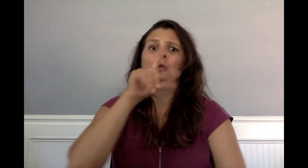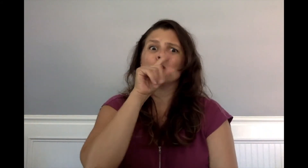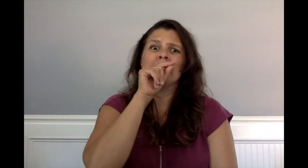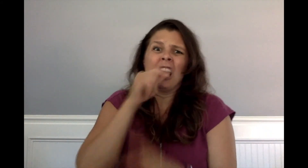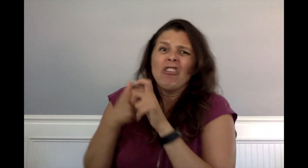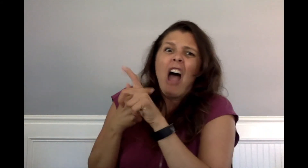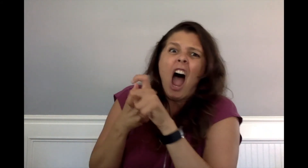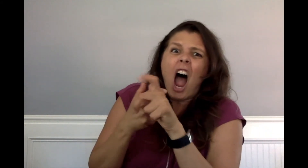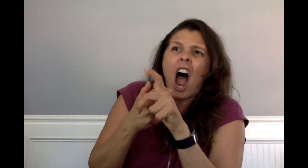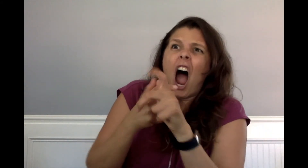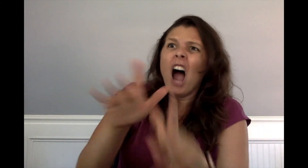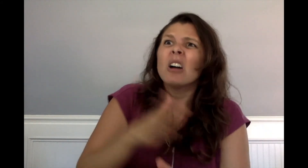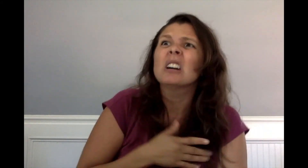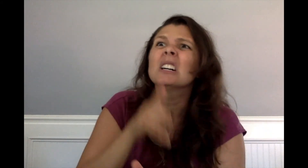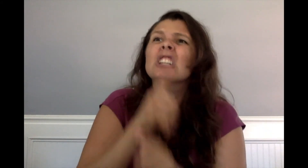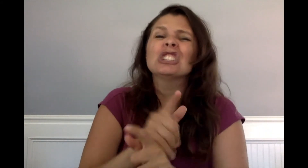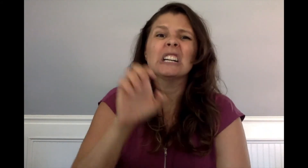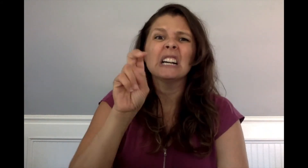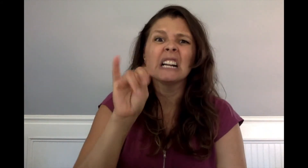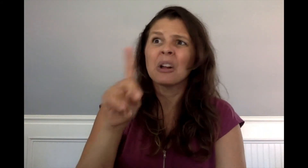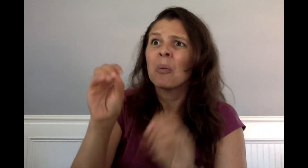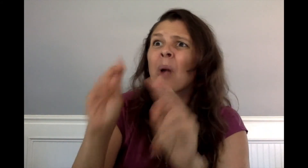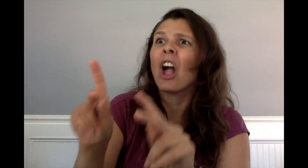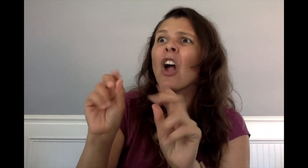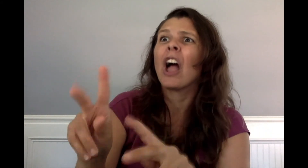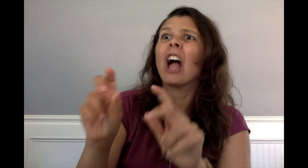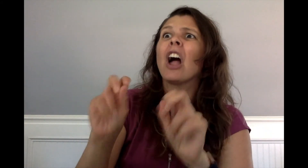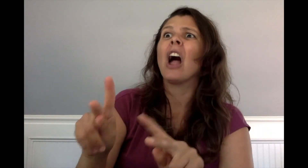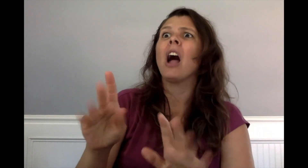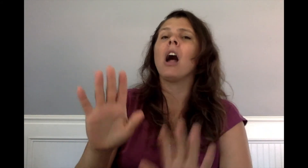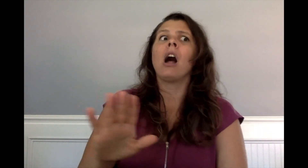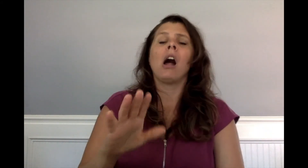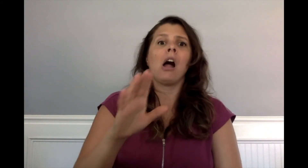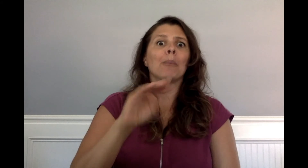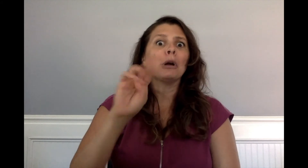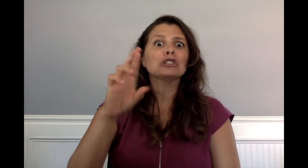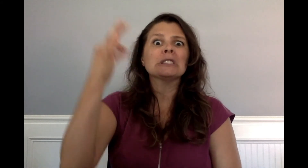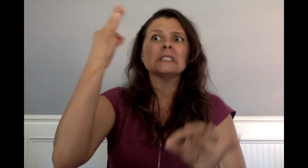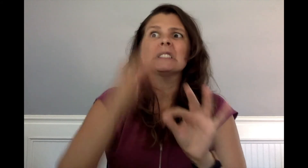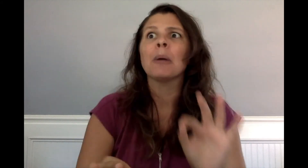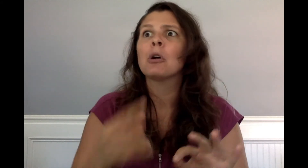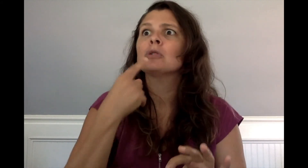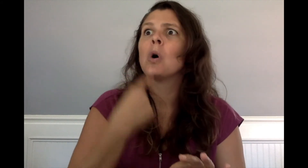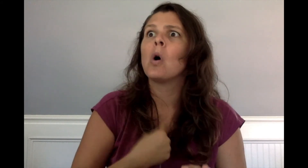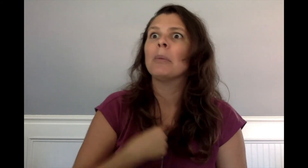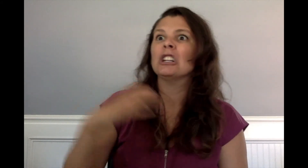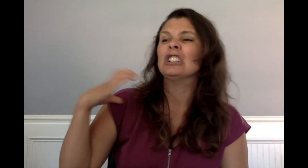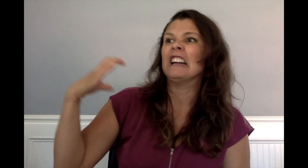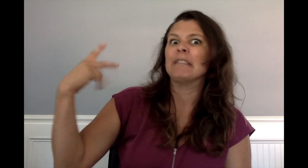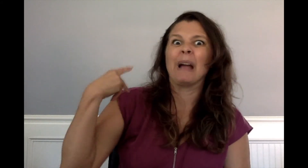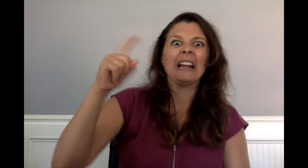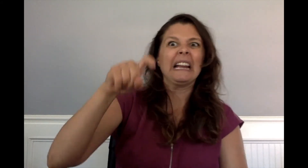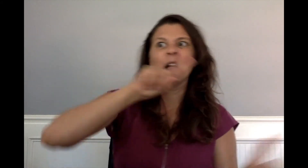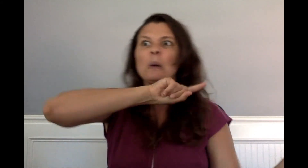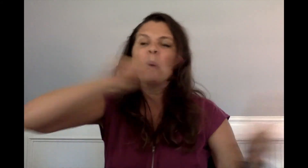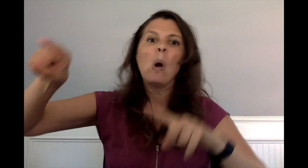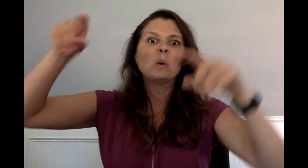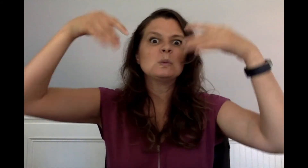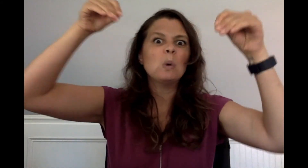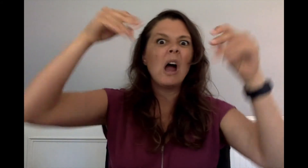she and Miss Tweedy burst through the door. "Enid, are you all right?" Miss Tweedy rushed over to her. "Walter Simple told me the chief was needed at